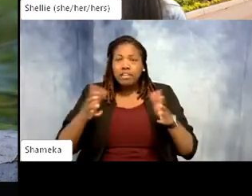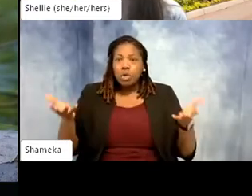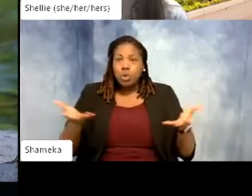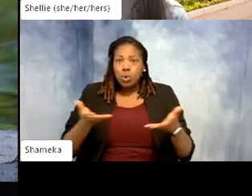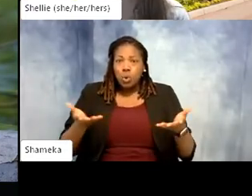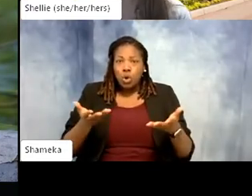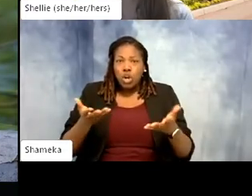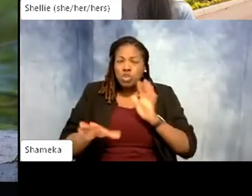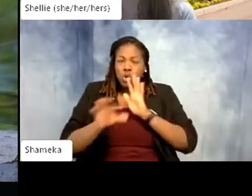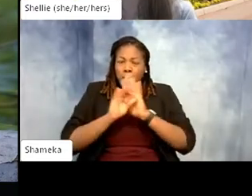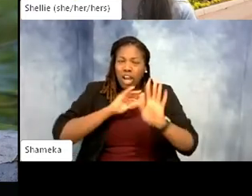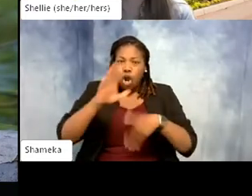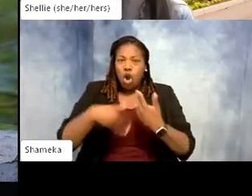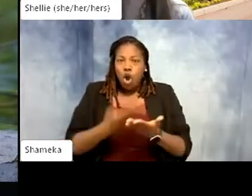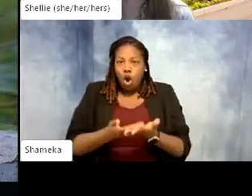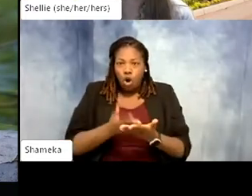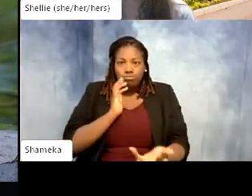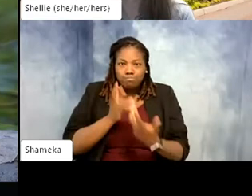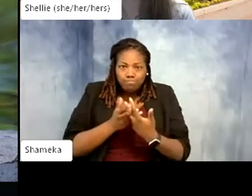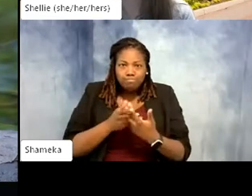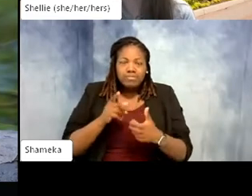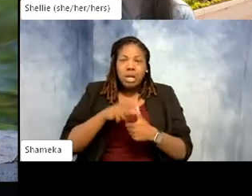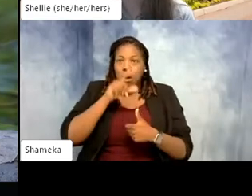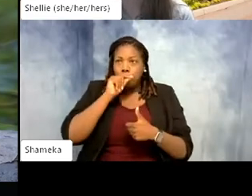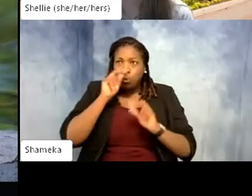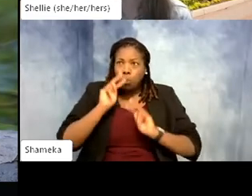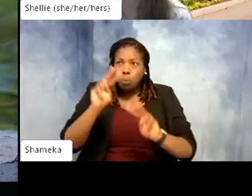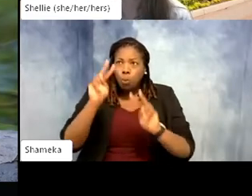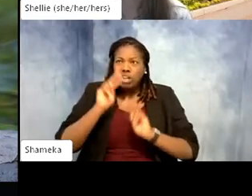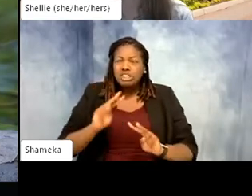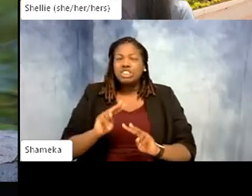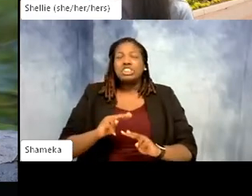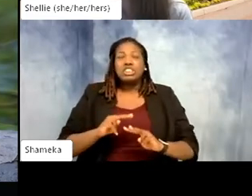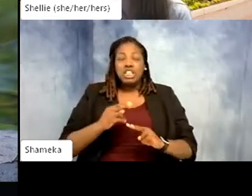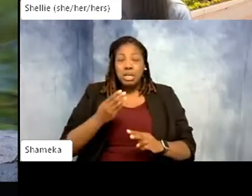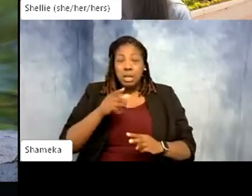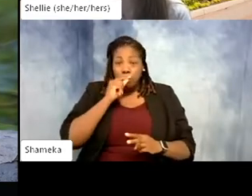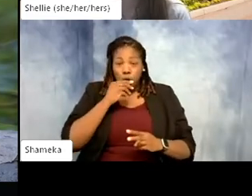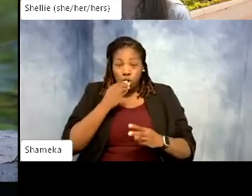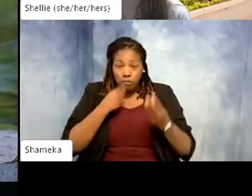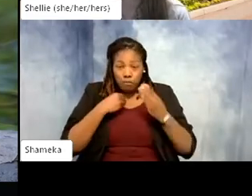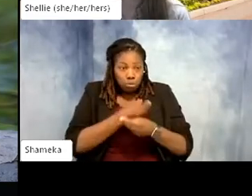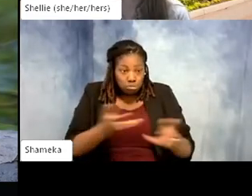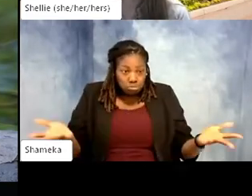apply. Maybe it's bird watching, putting out clean bird feeders, reading about different bird species,